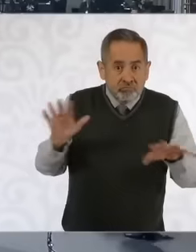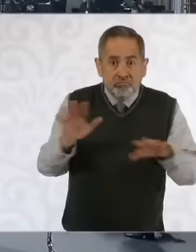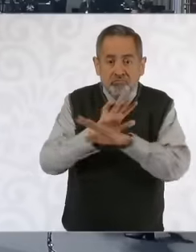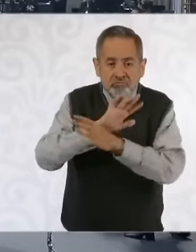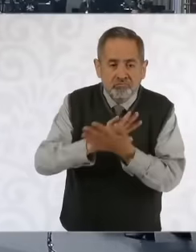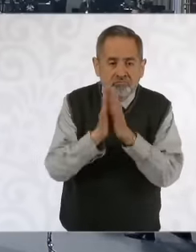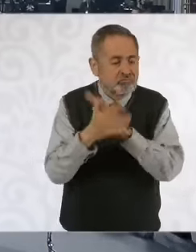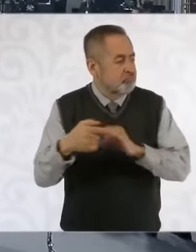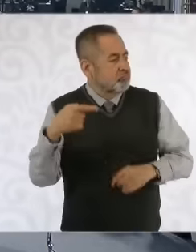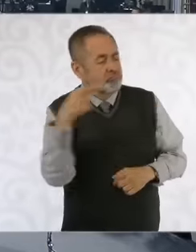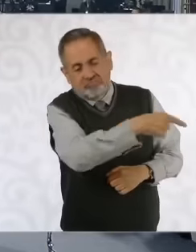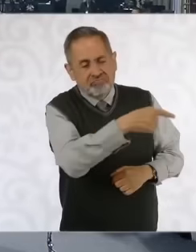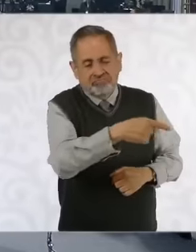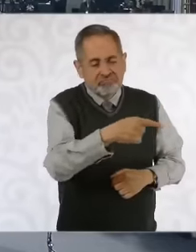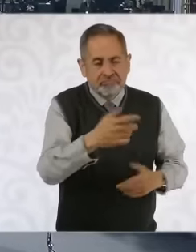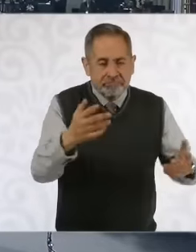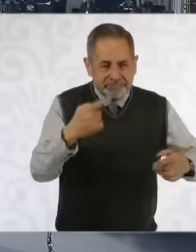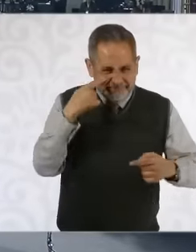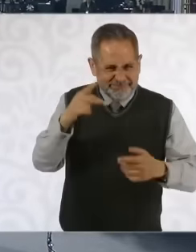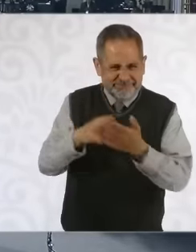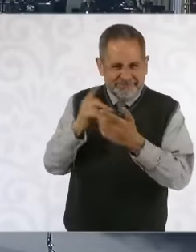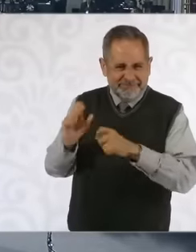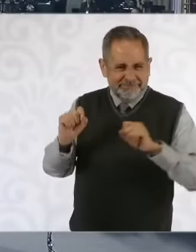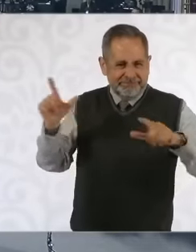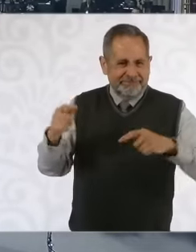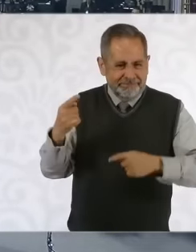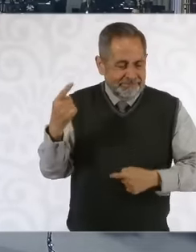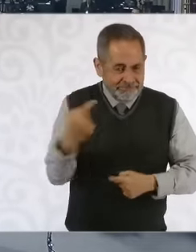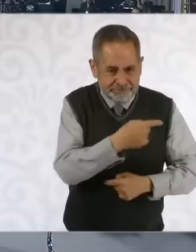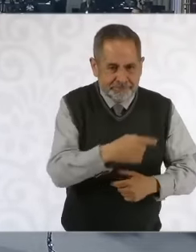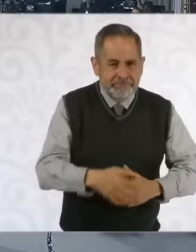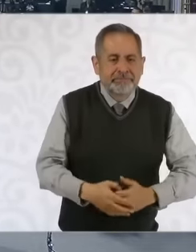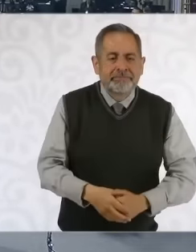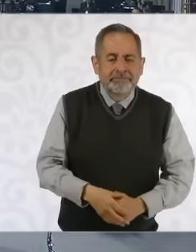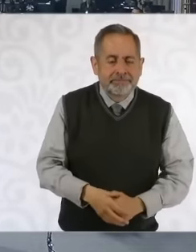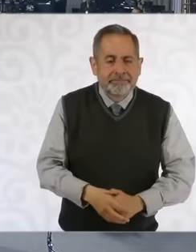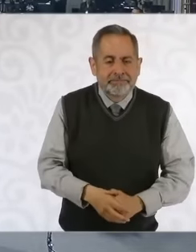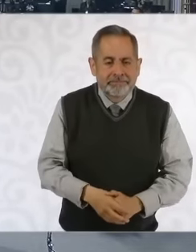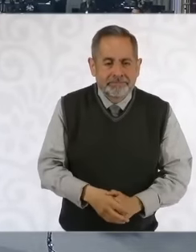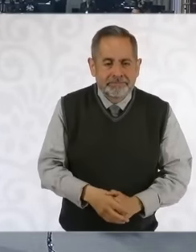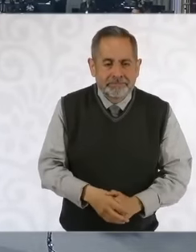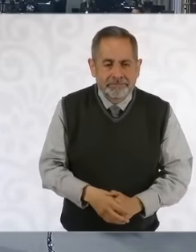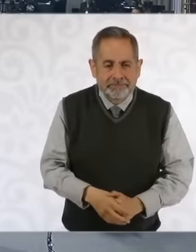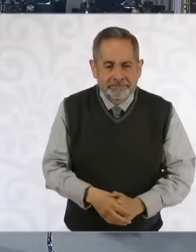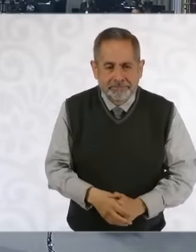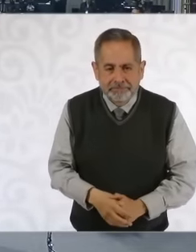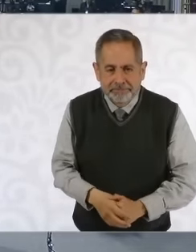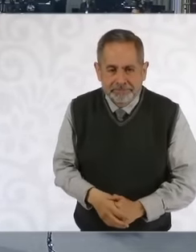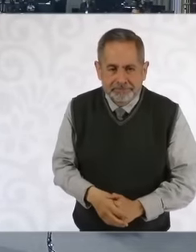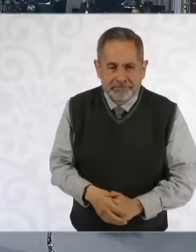again and that is what the